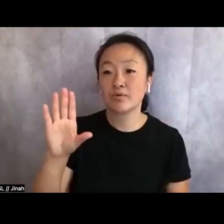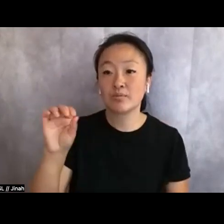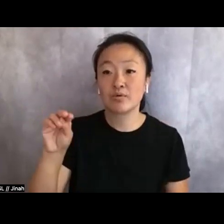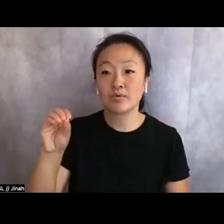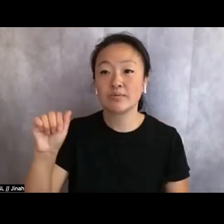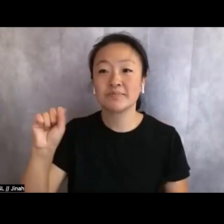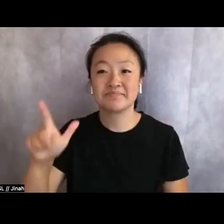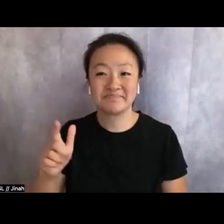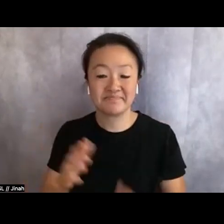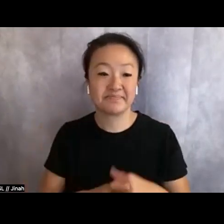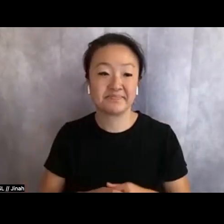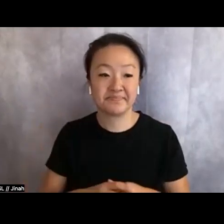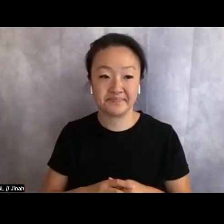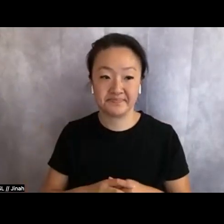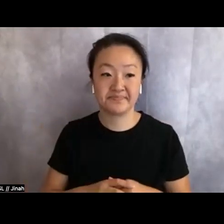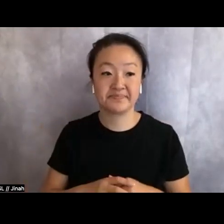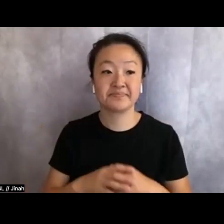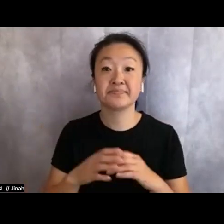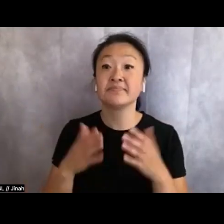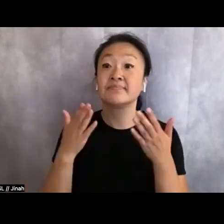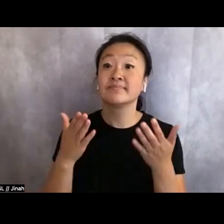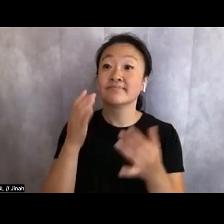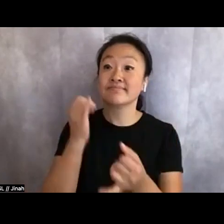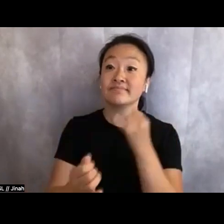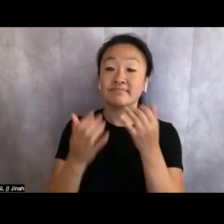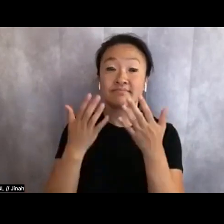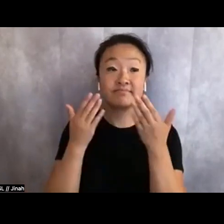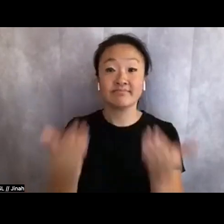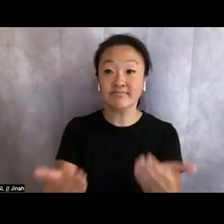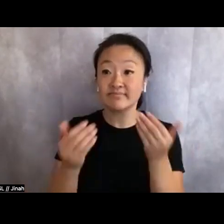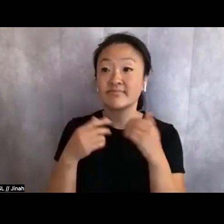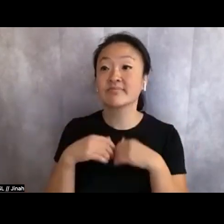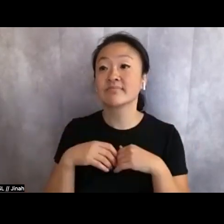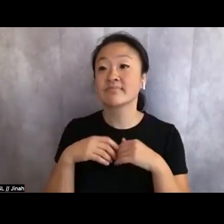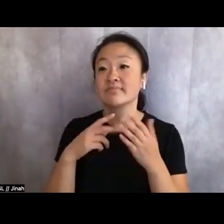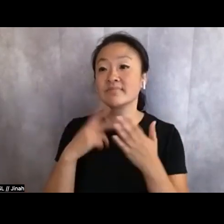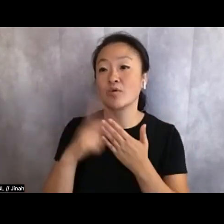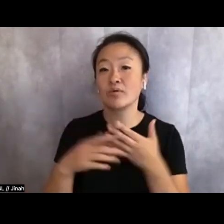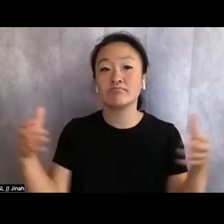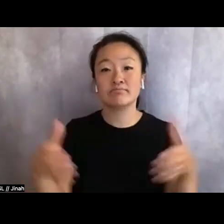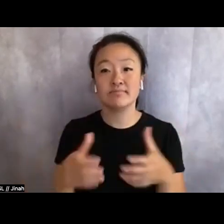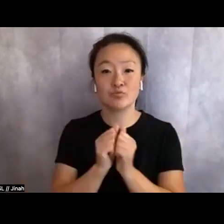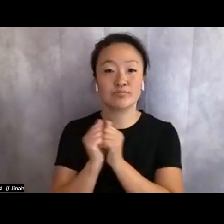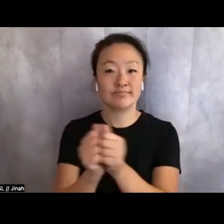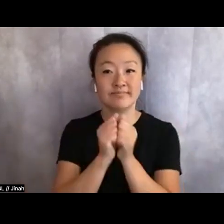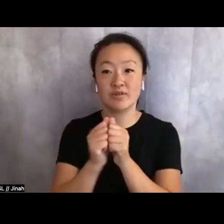Finally, on to our program. We are all here together in this virtual space to celebrate